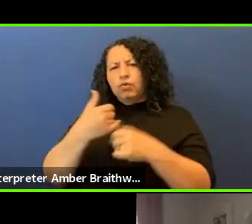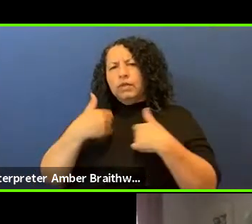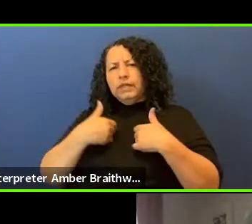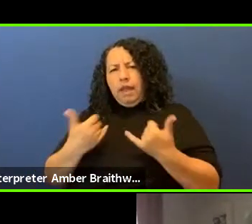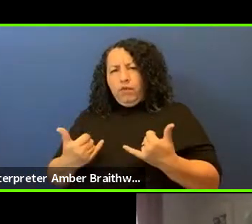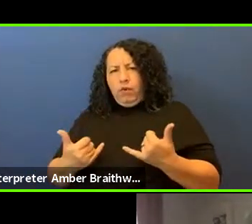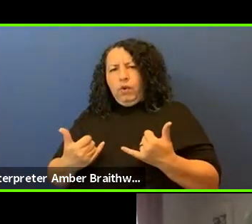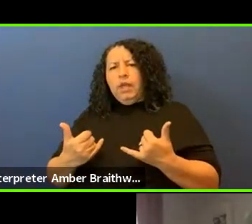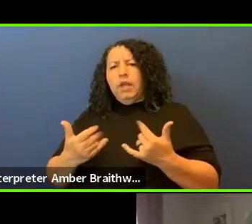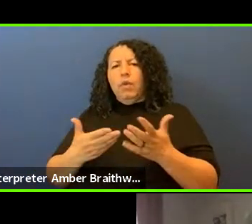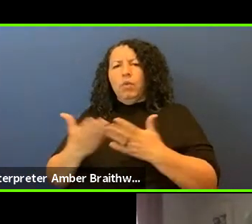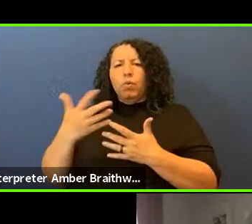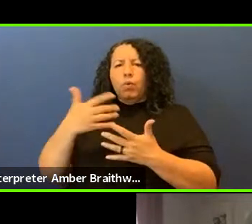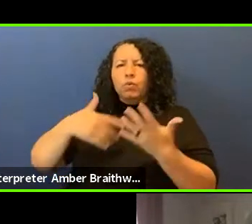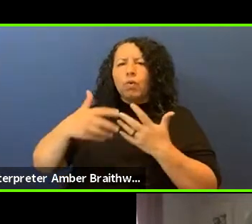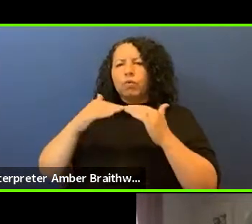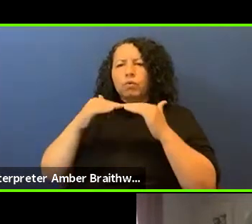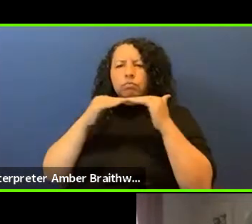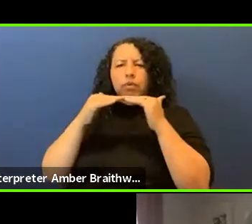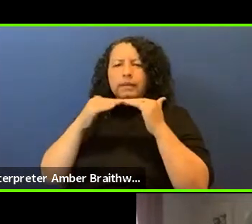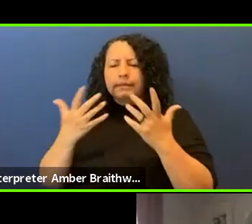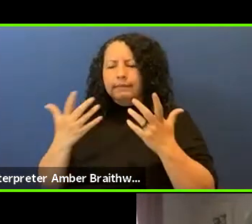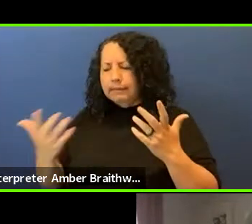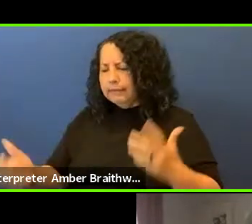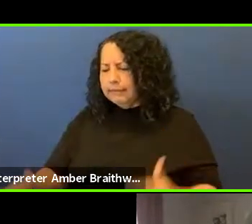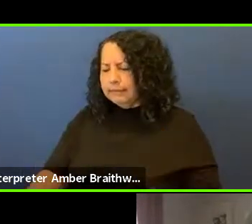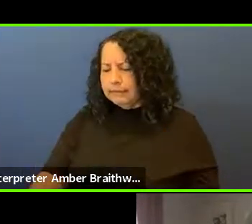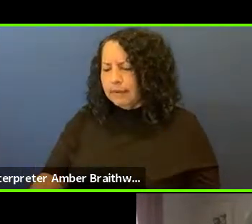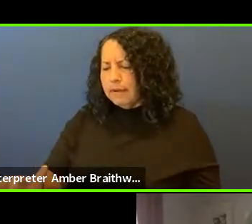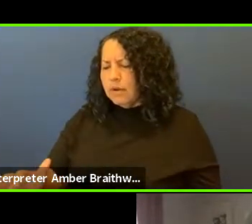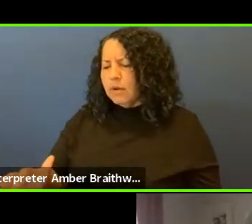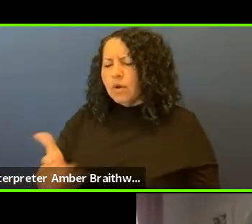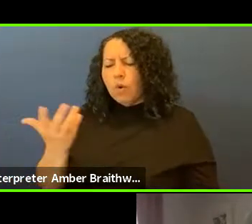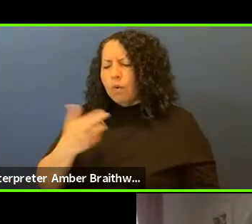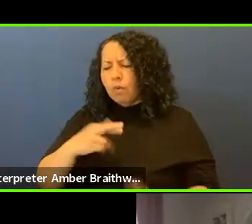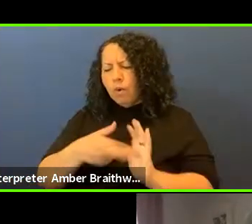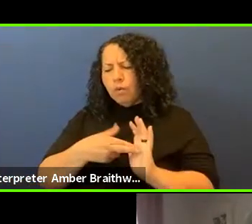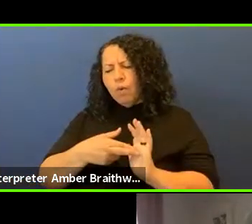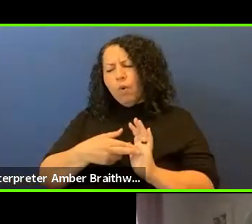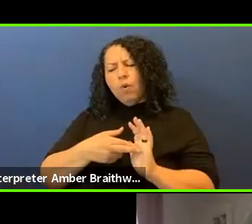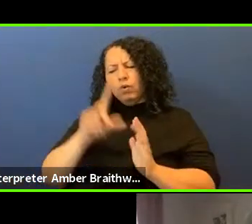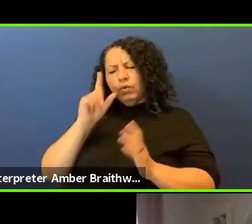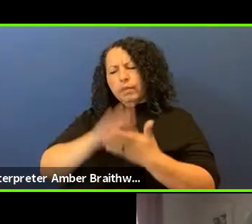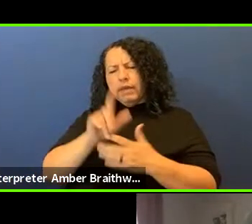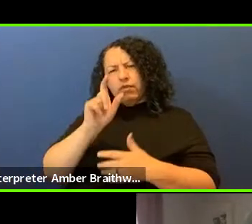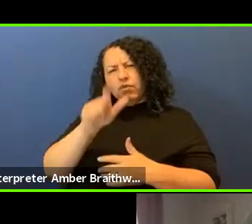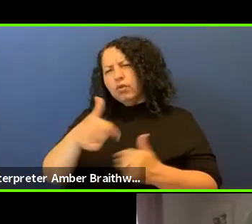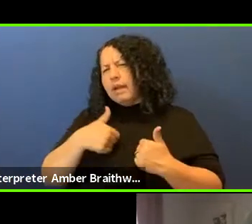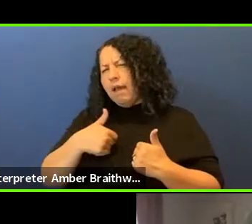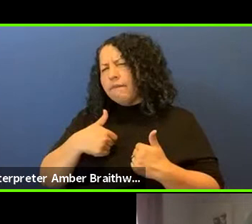justice space right now and what role do you think they should have?